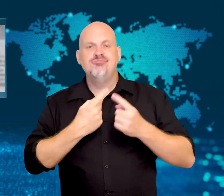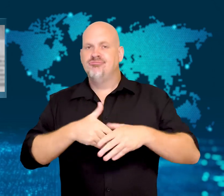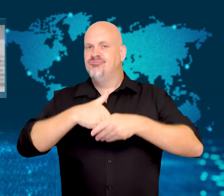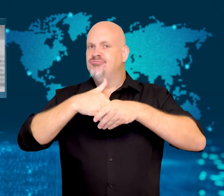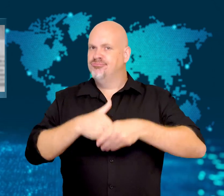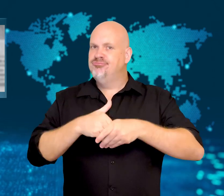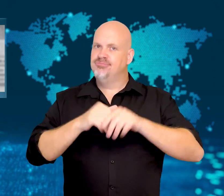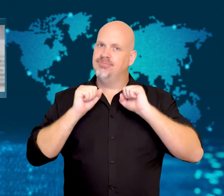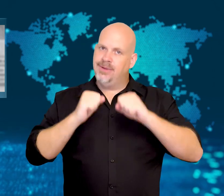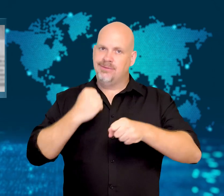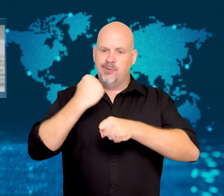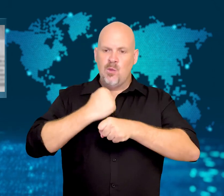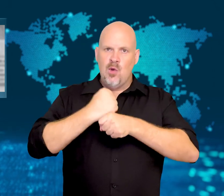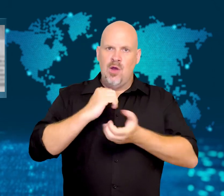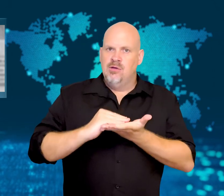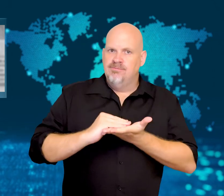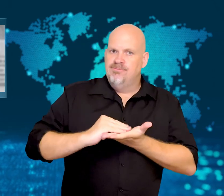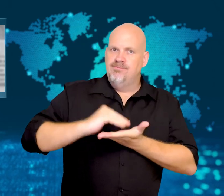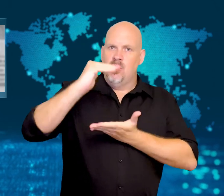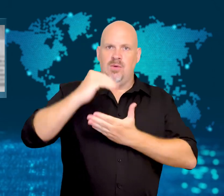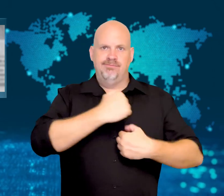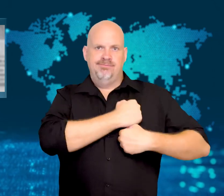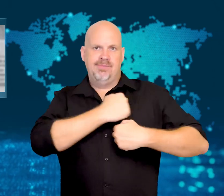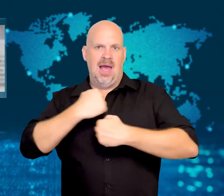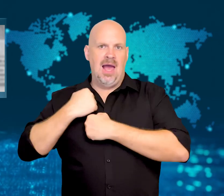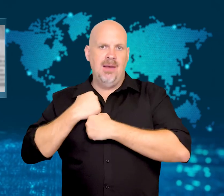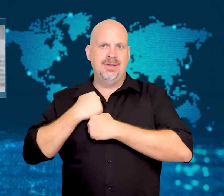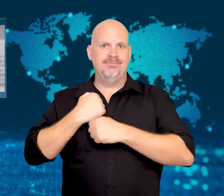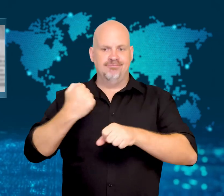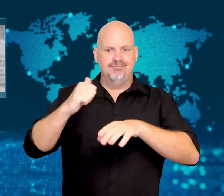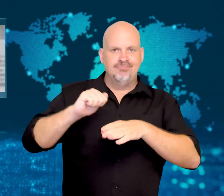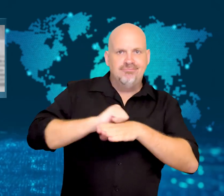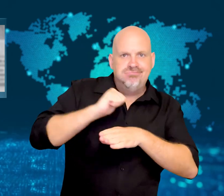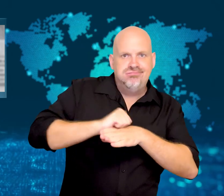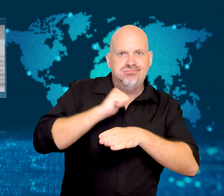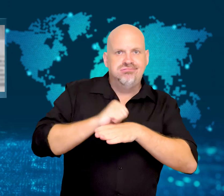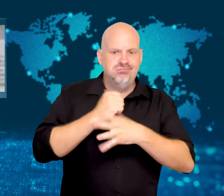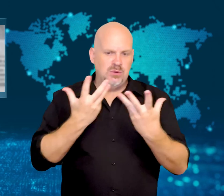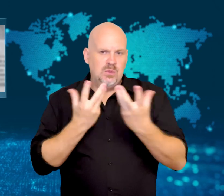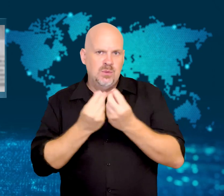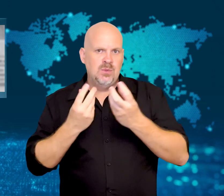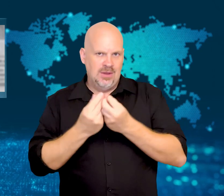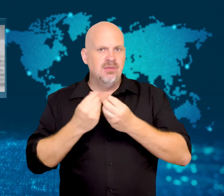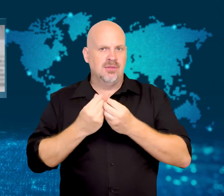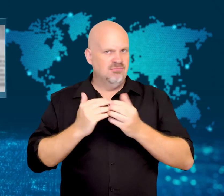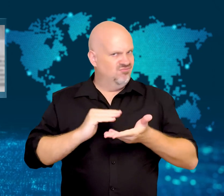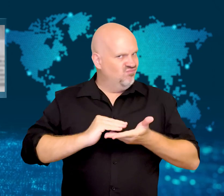to upgrade the country's combined military drills.